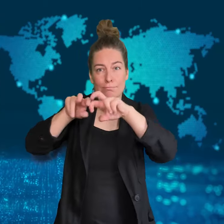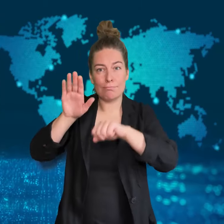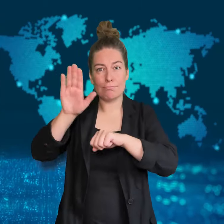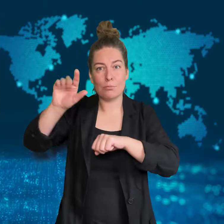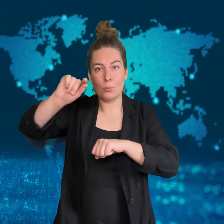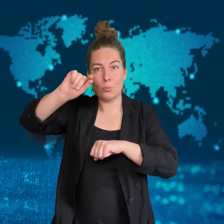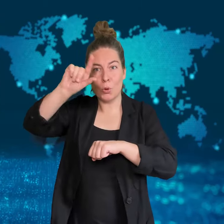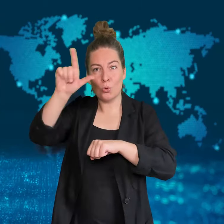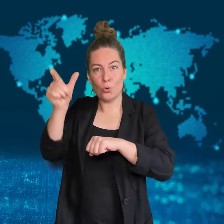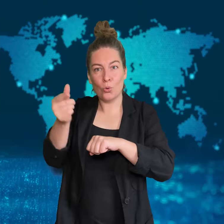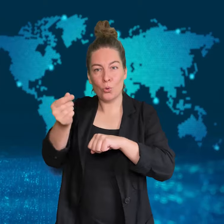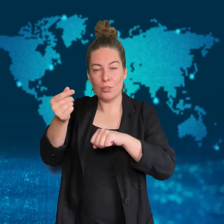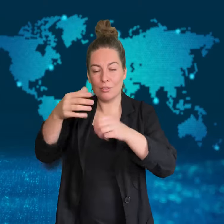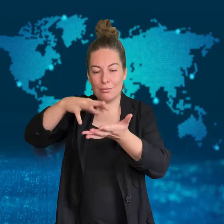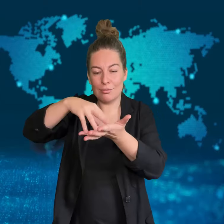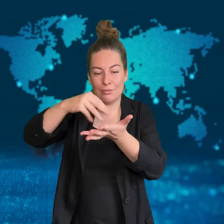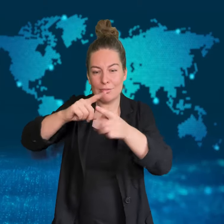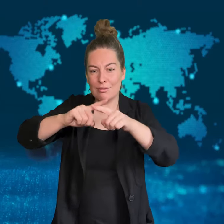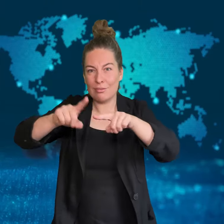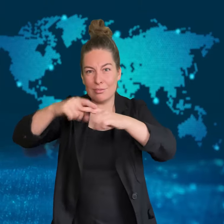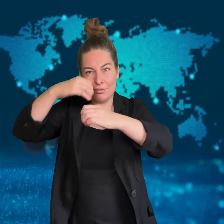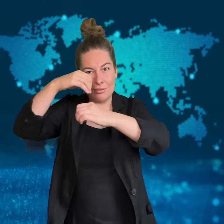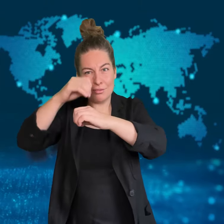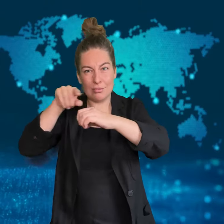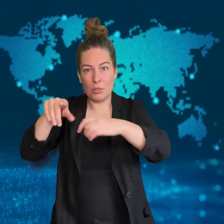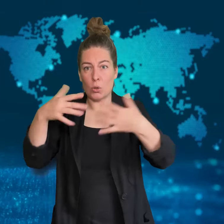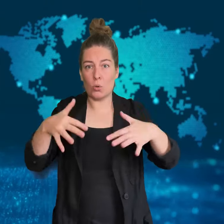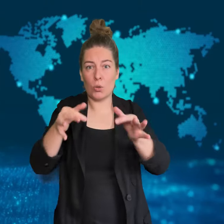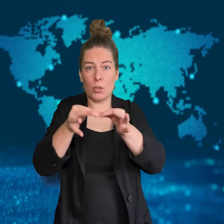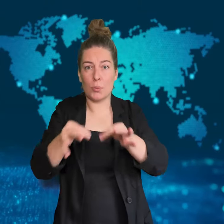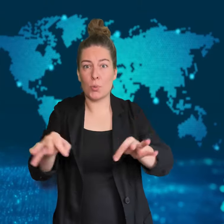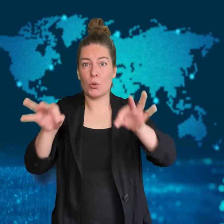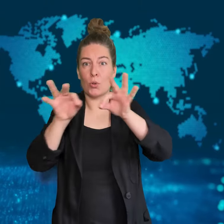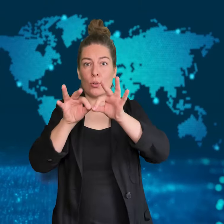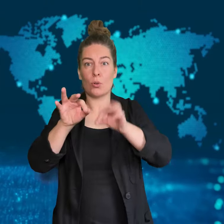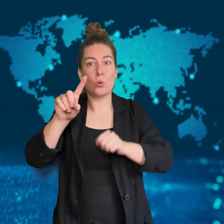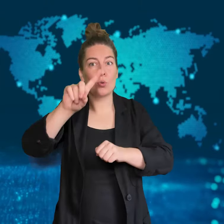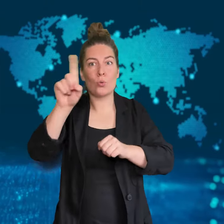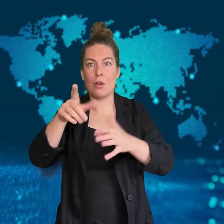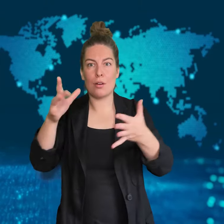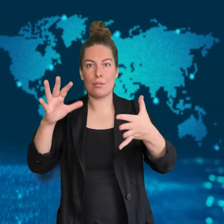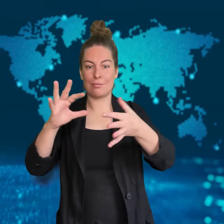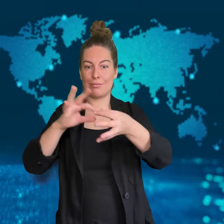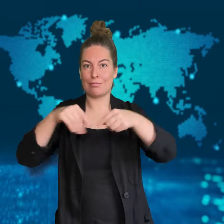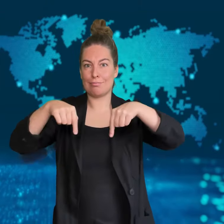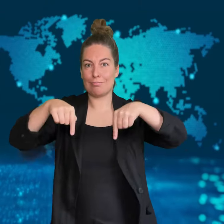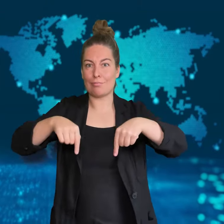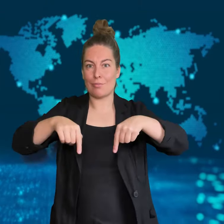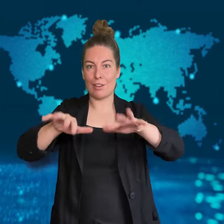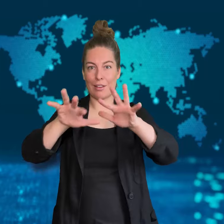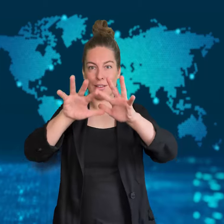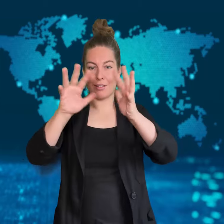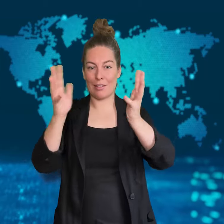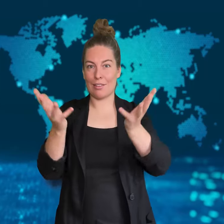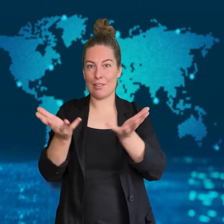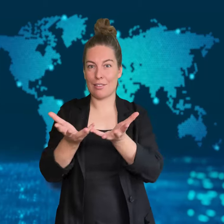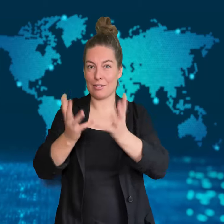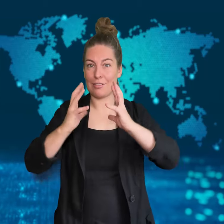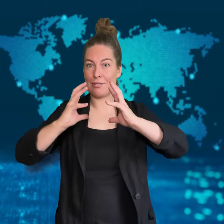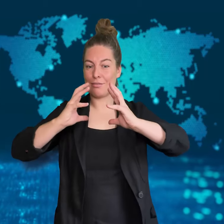Study of the moon is important, according to researchers,